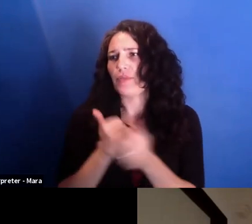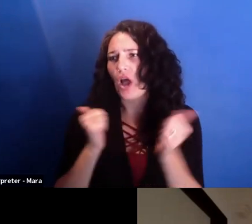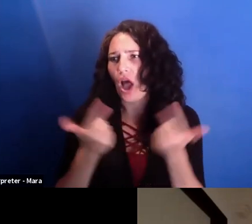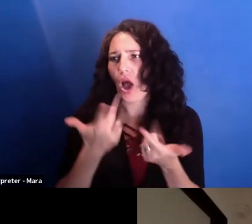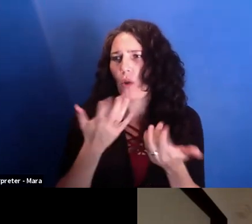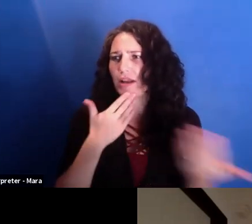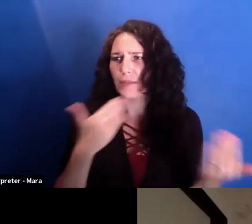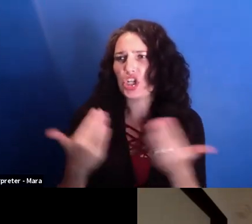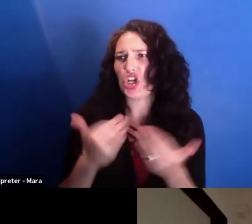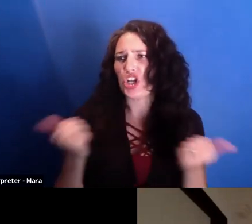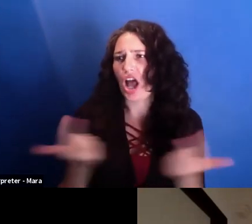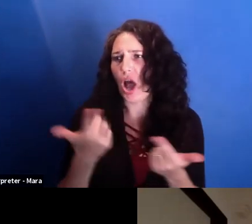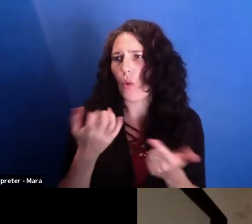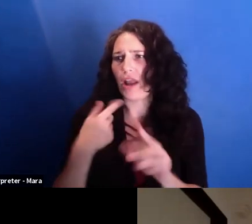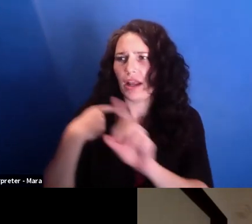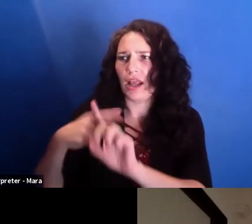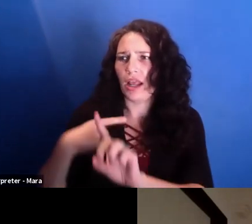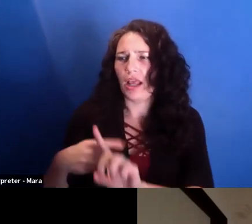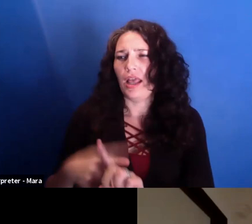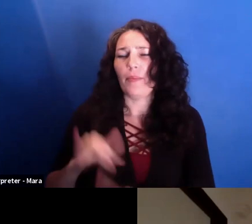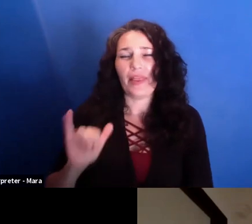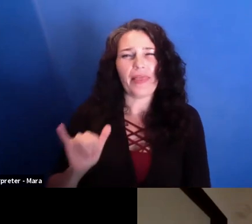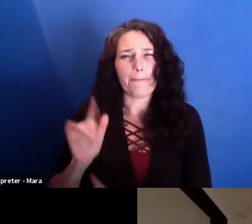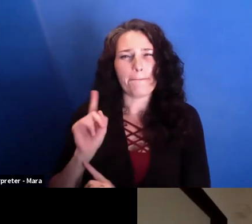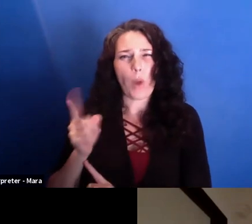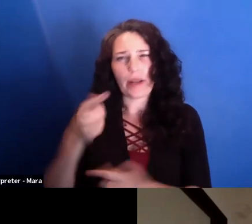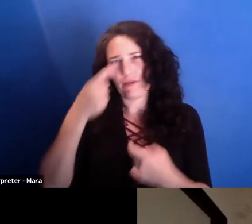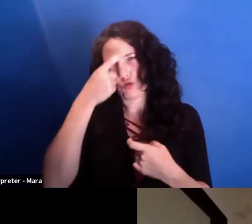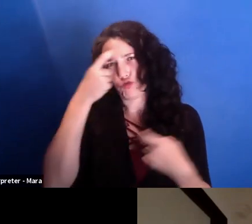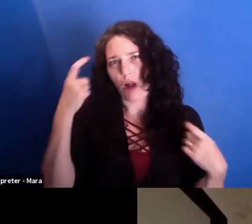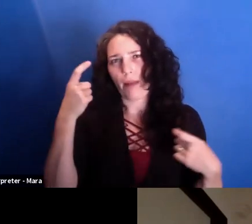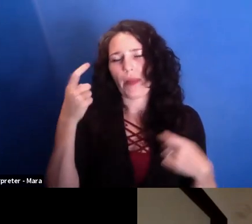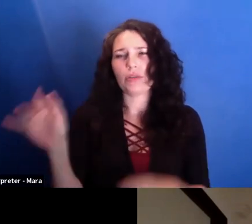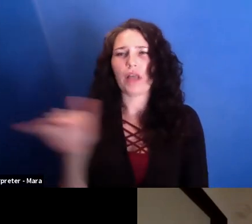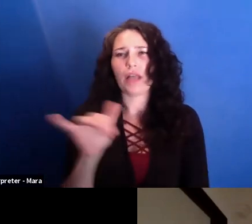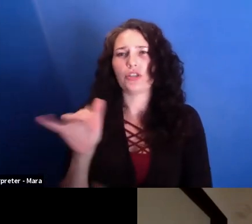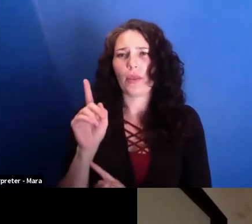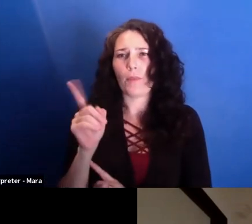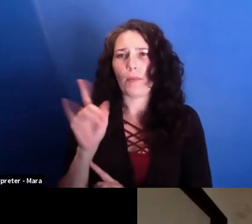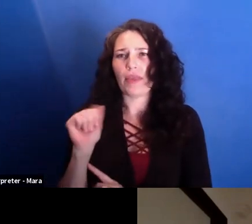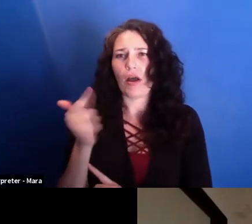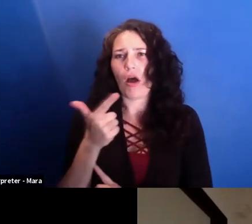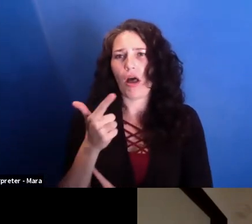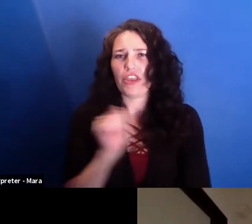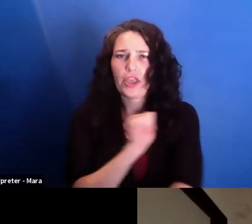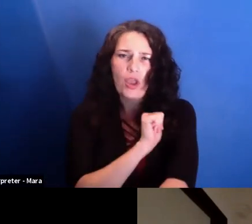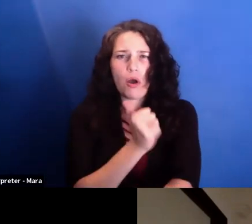The moment of trauma was the moment that the authorities and the corrupt doctors and authorities